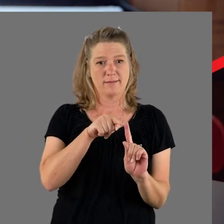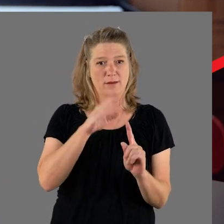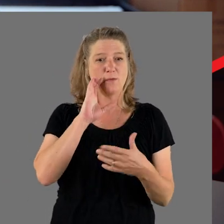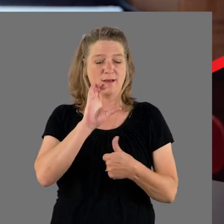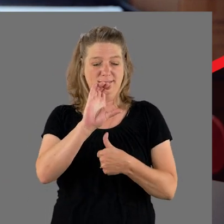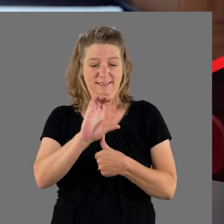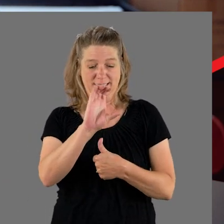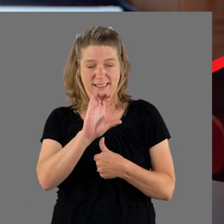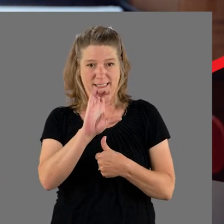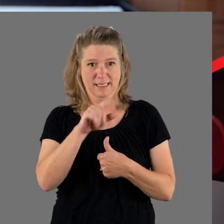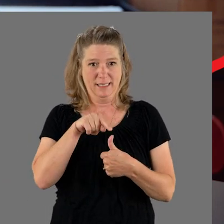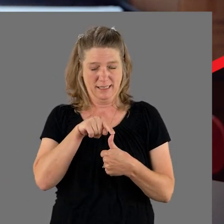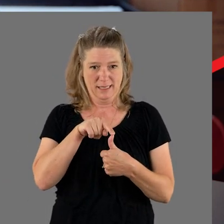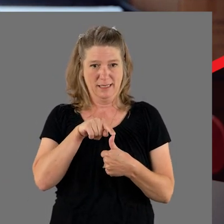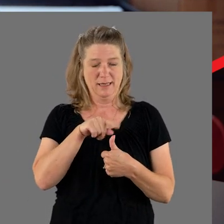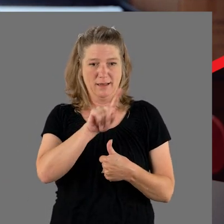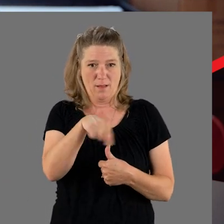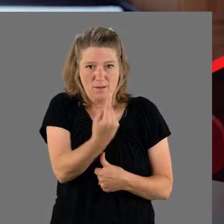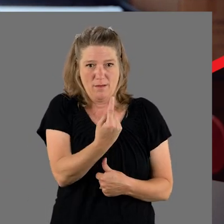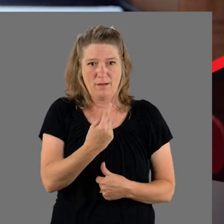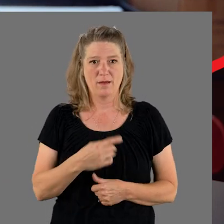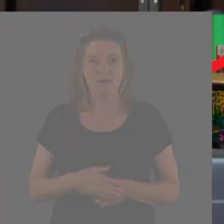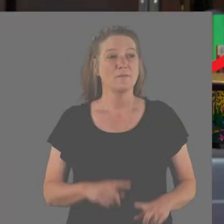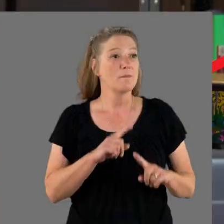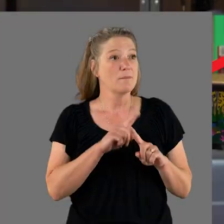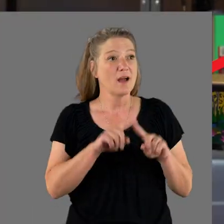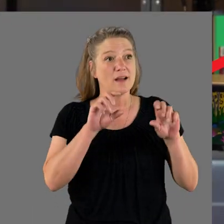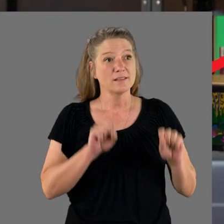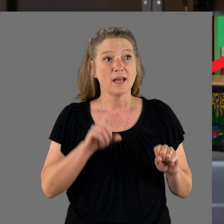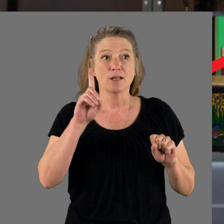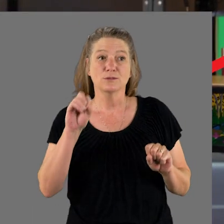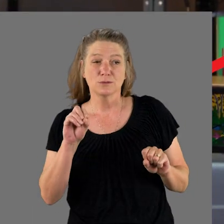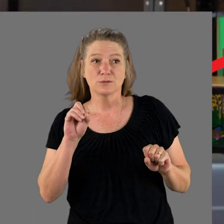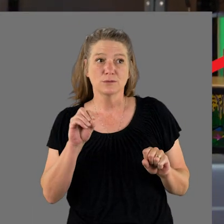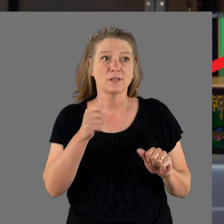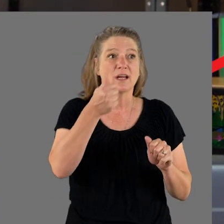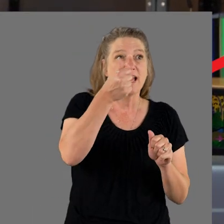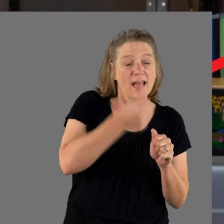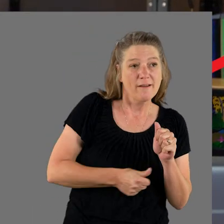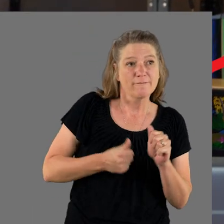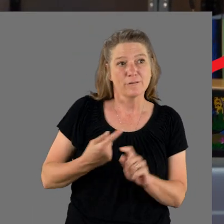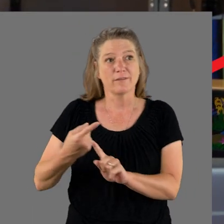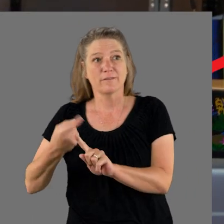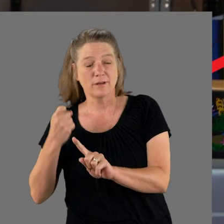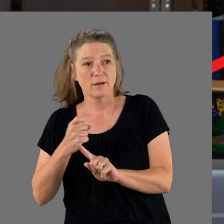they will find a "C" by itself. but, can, do, every, from,